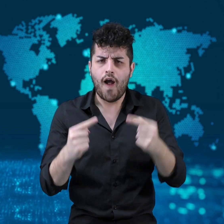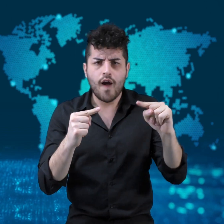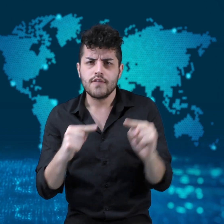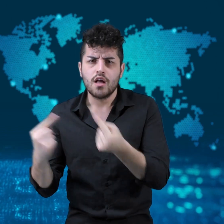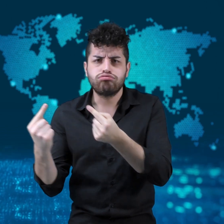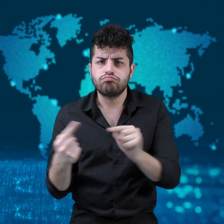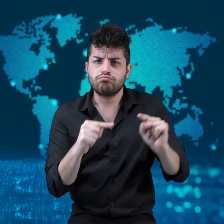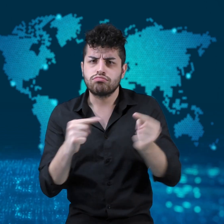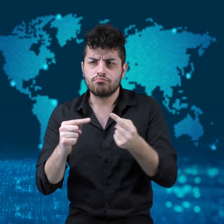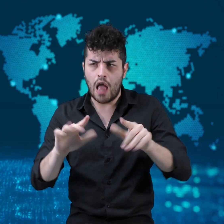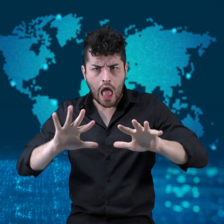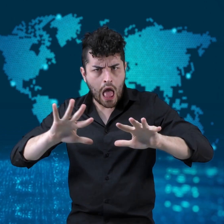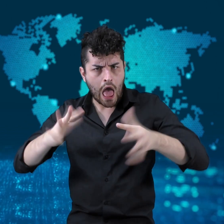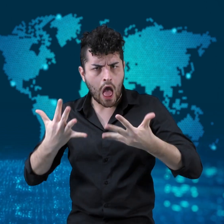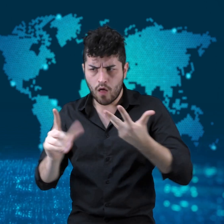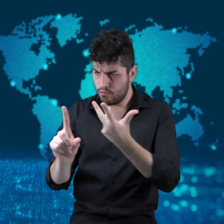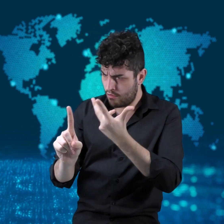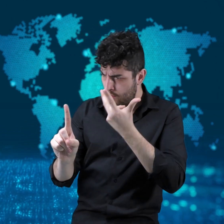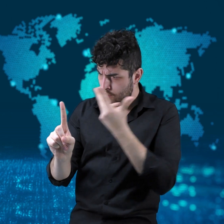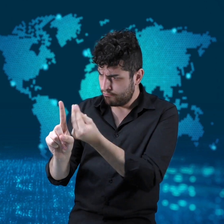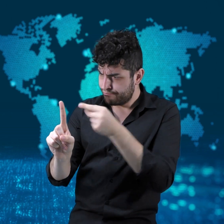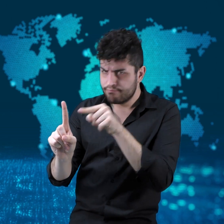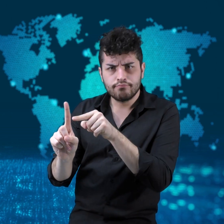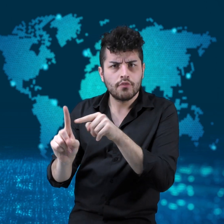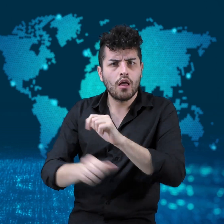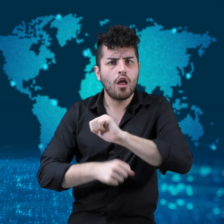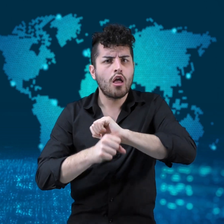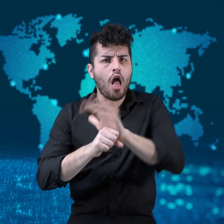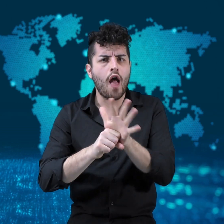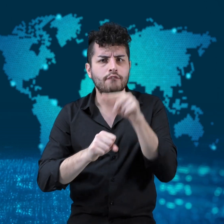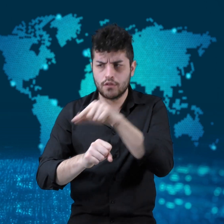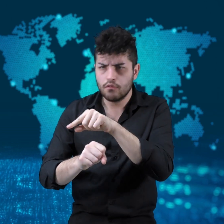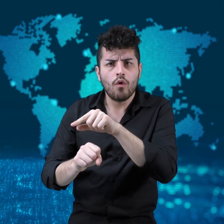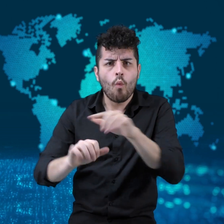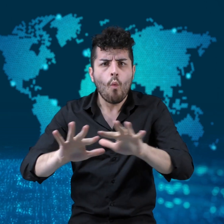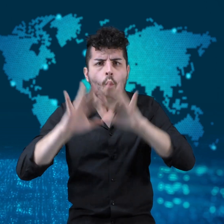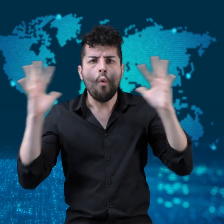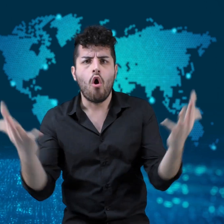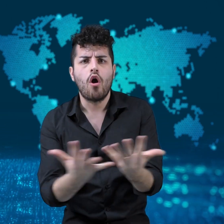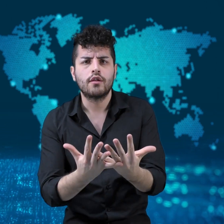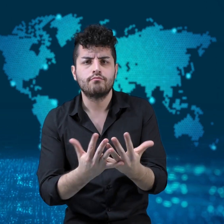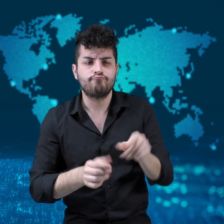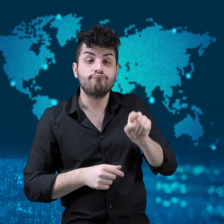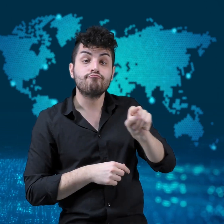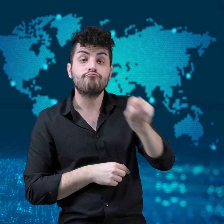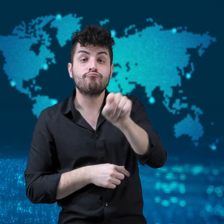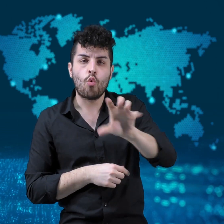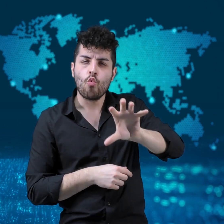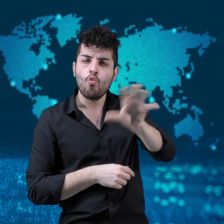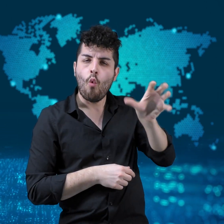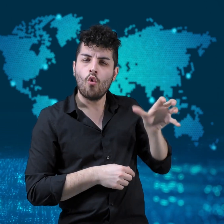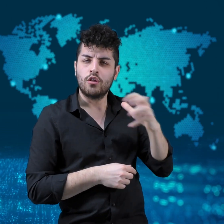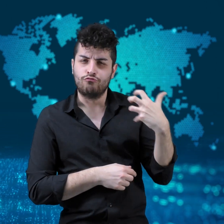There is a debate about how to provide the vaccine worldwide.